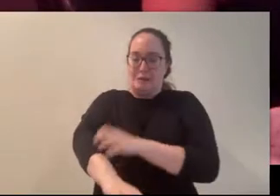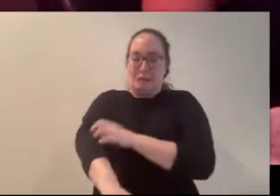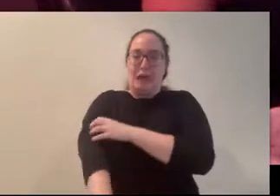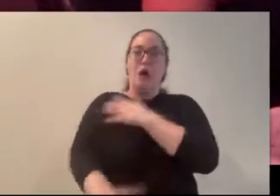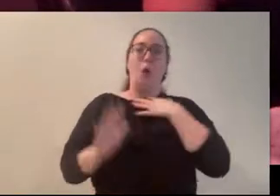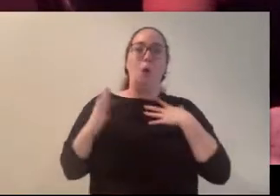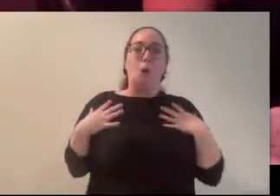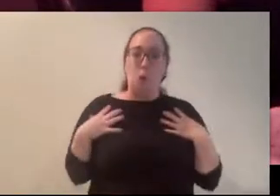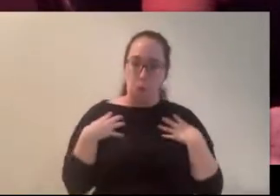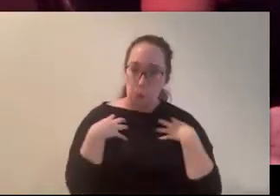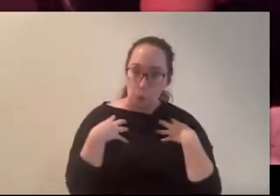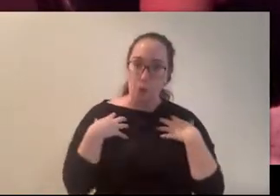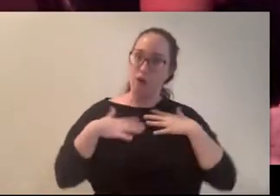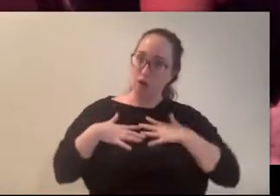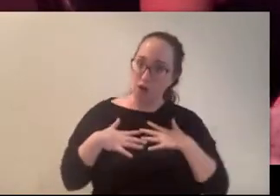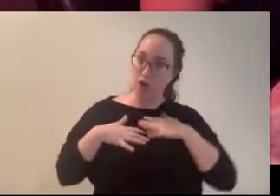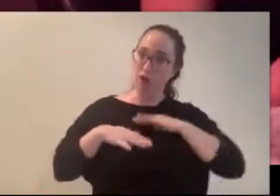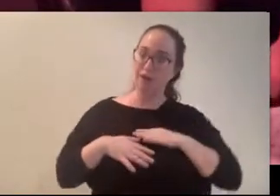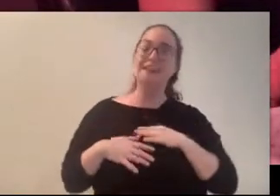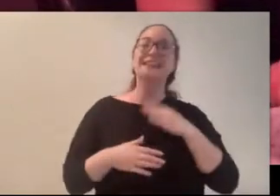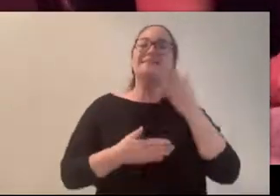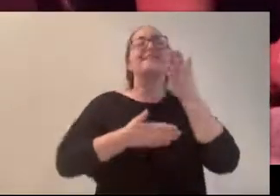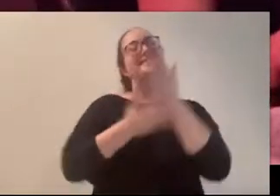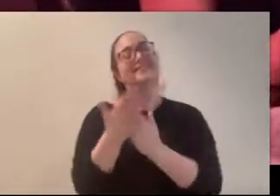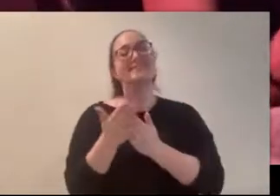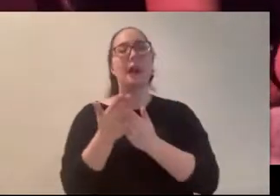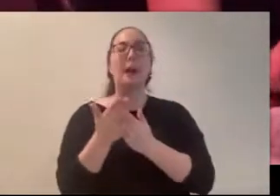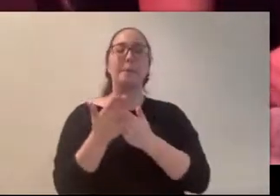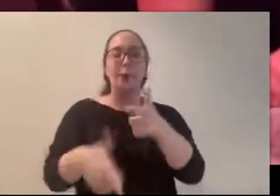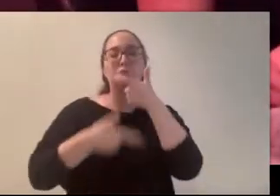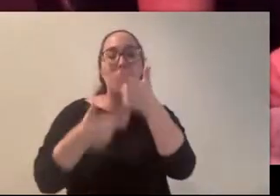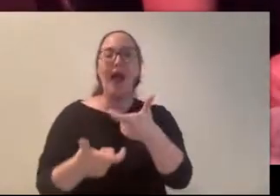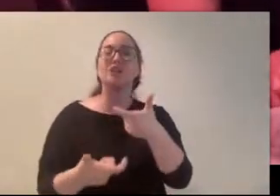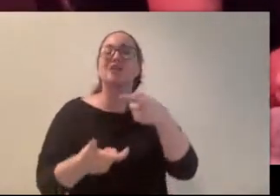like we try to make some of these episodes funny. Like the Wendigo, one a few a little bit more like